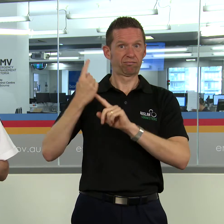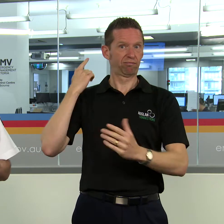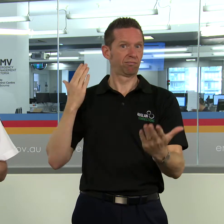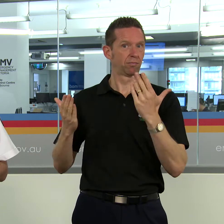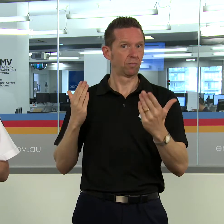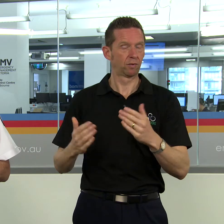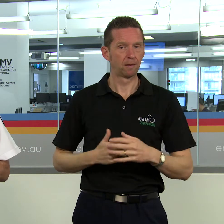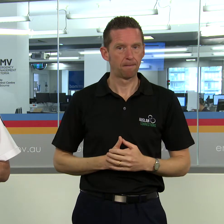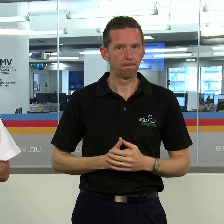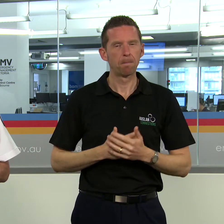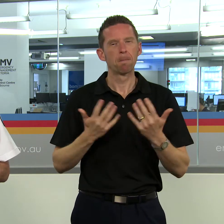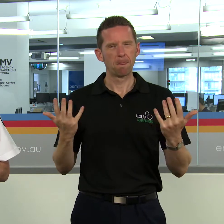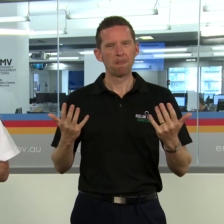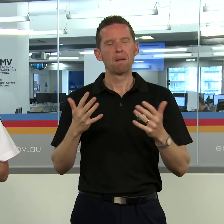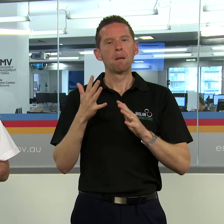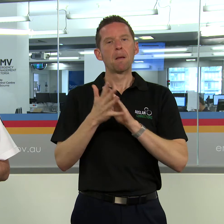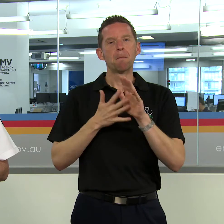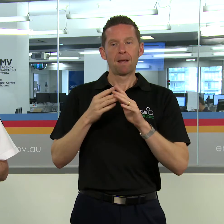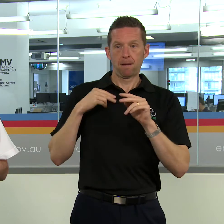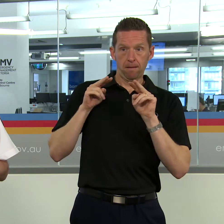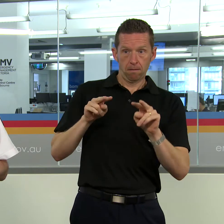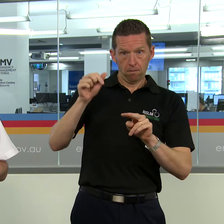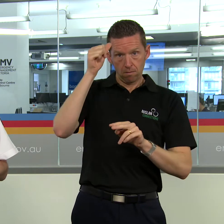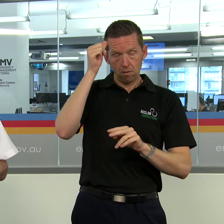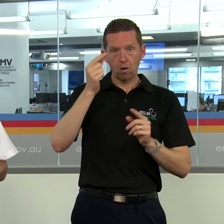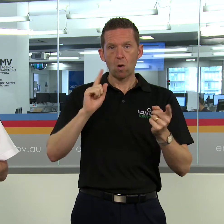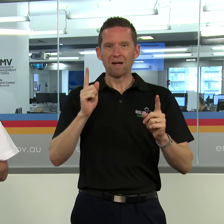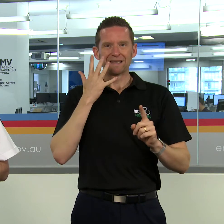So from that, I suppose what it does tell us though is that whatever the emergency is,